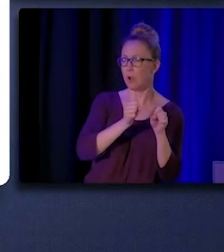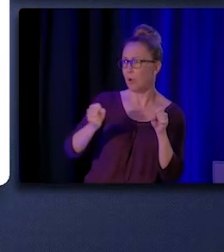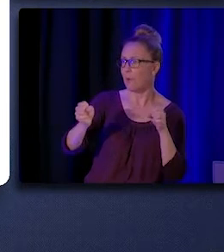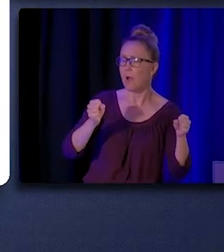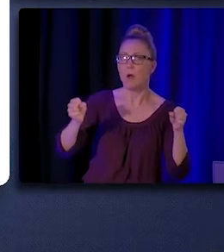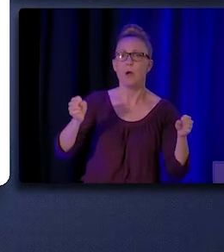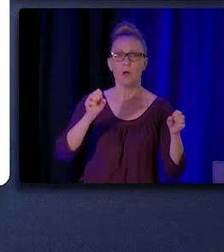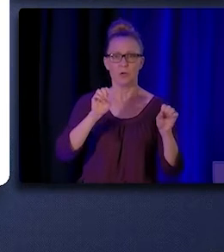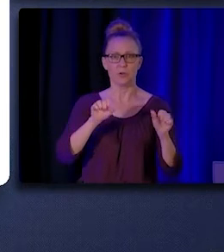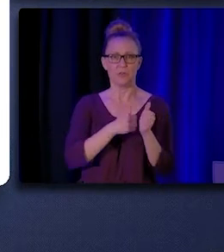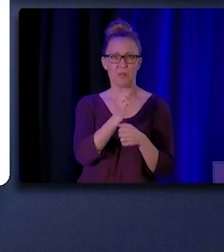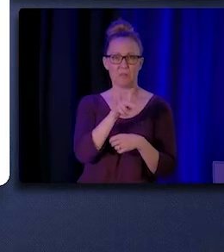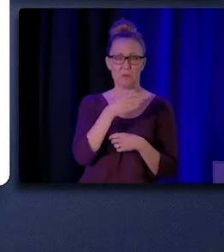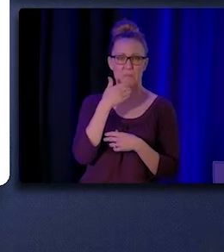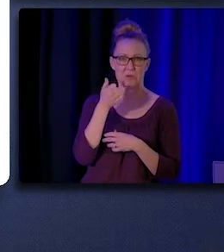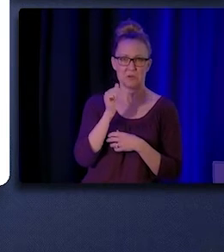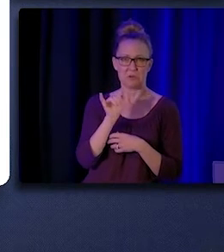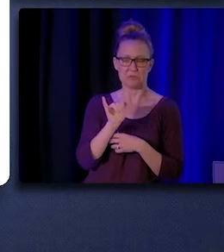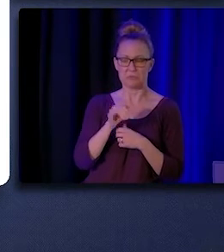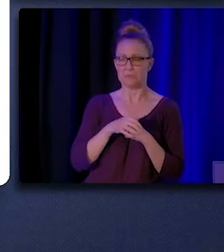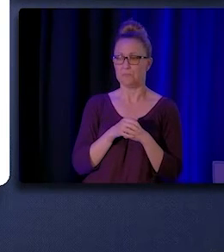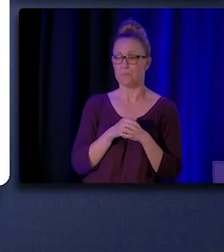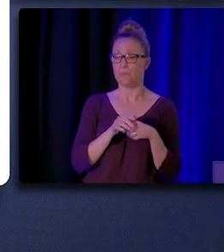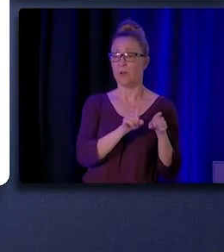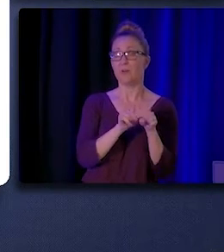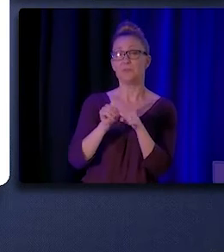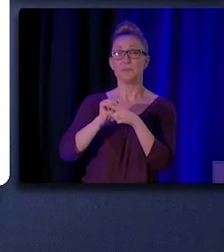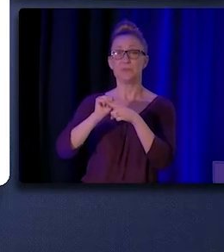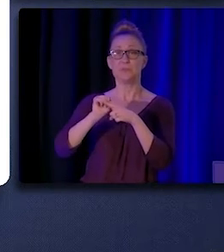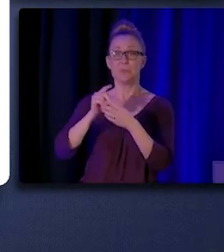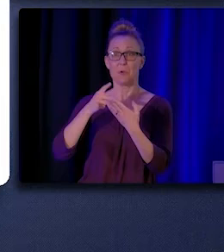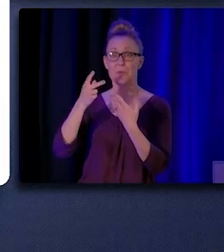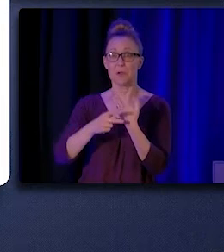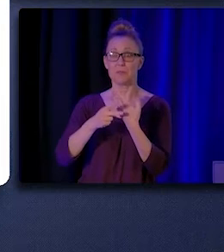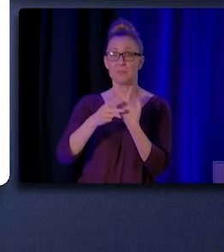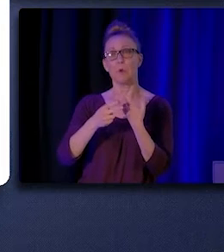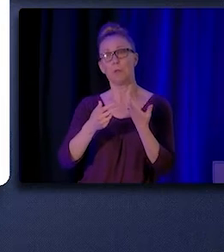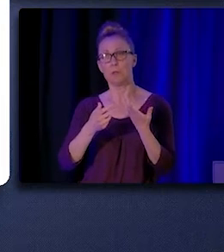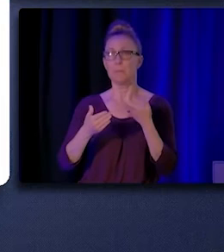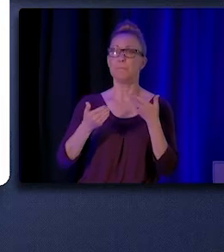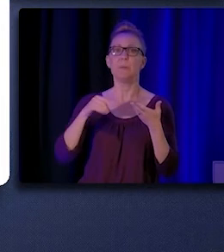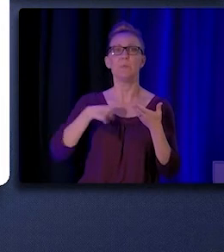And also training programs can provide, there may be a space for more specialty training